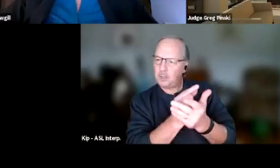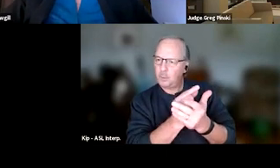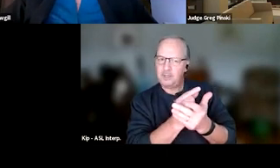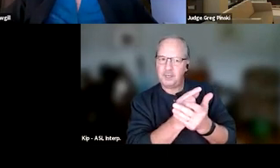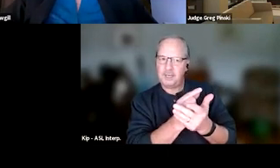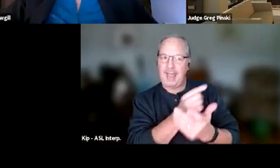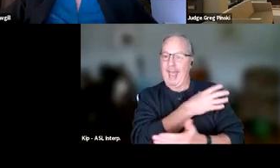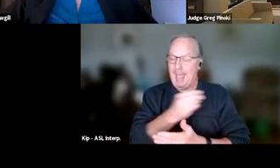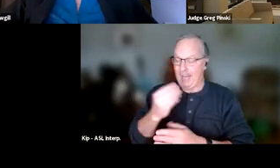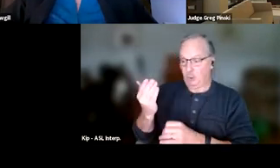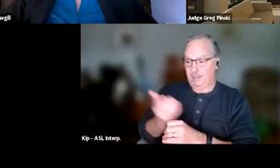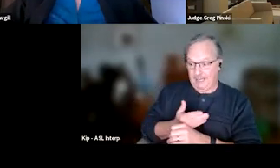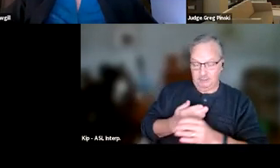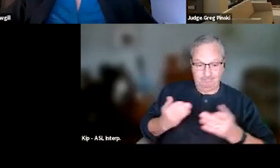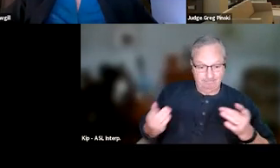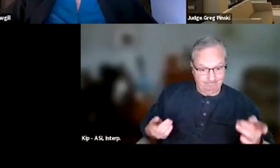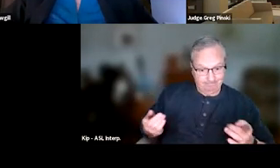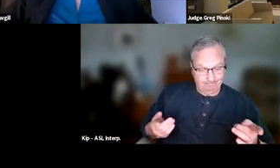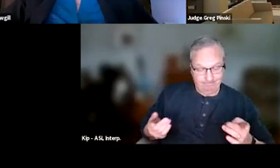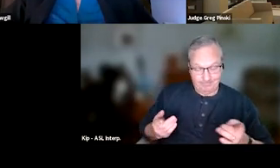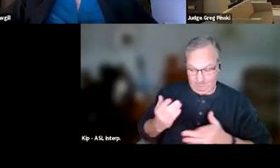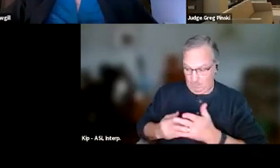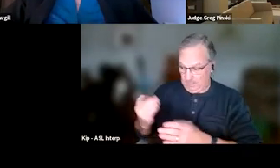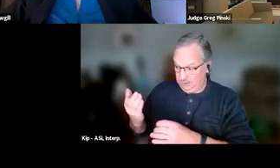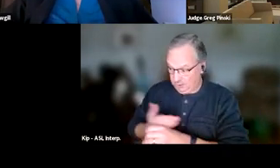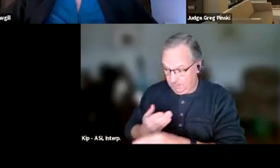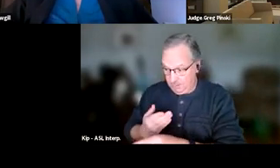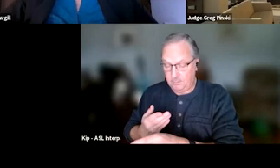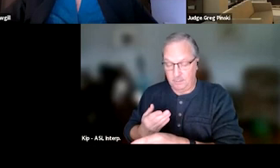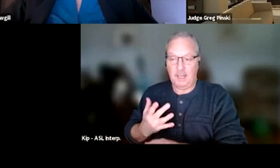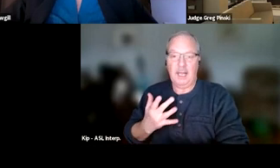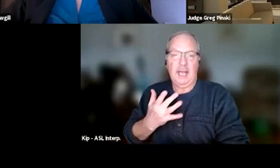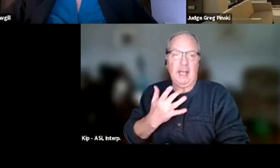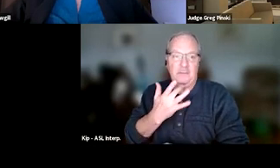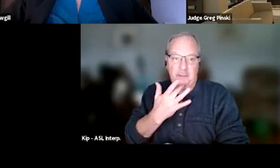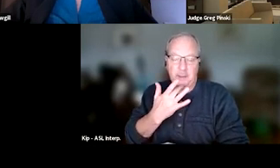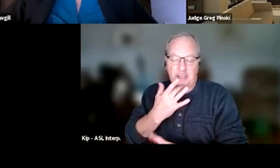make sure that if someone is terminated unfavorably, they didn't graduate, they're terminated,